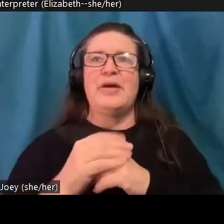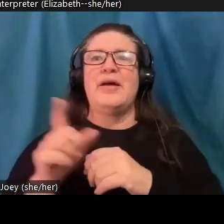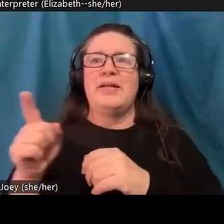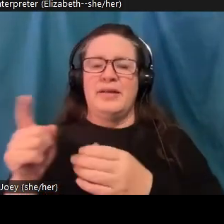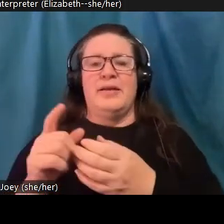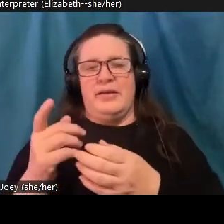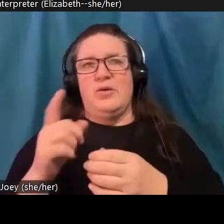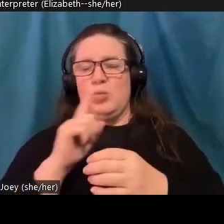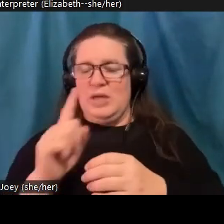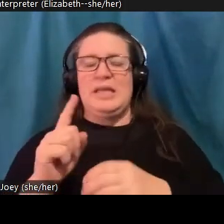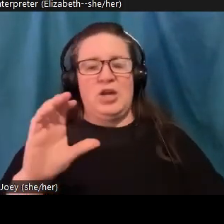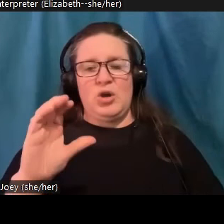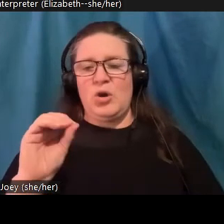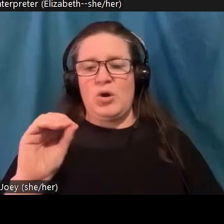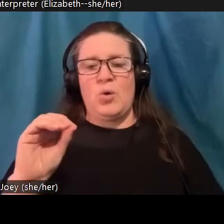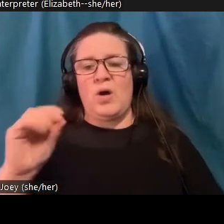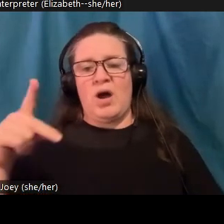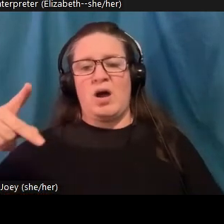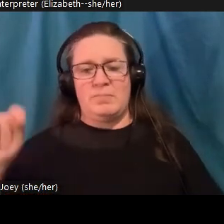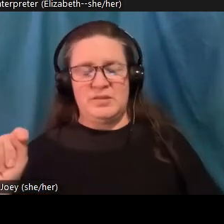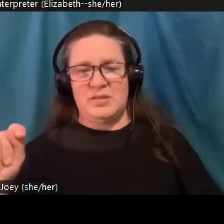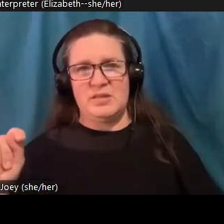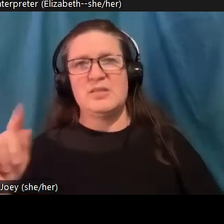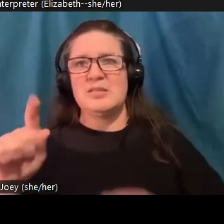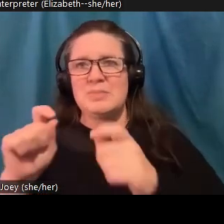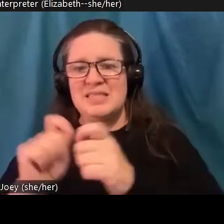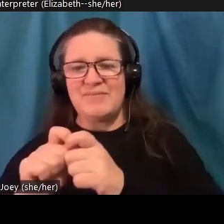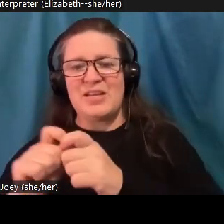specifically like, lens using that. Thank you so much.